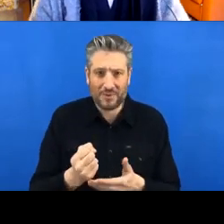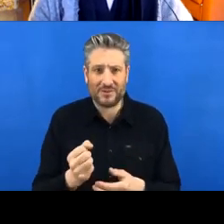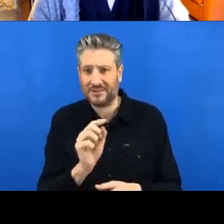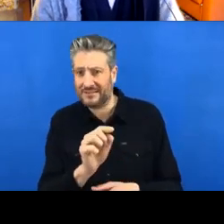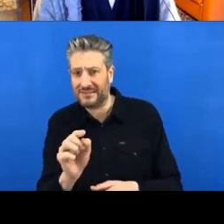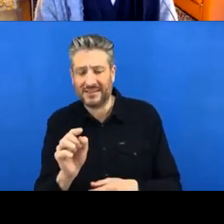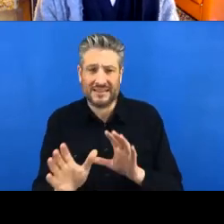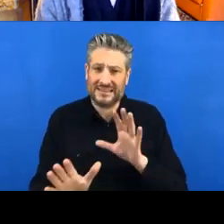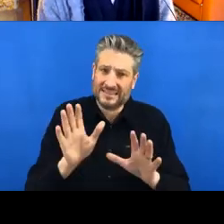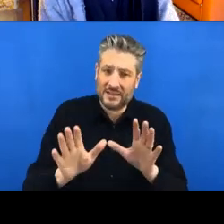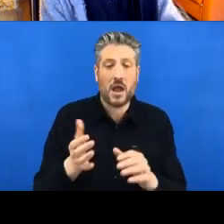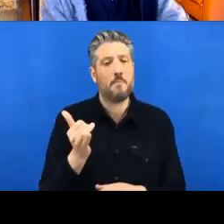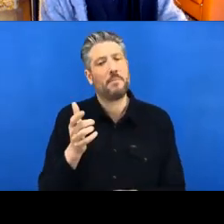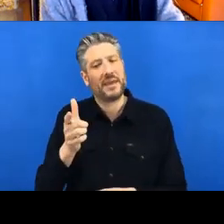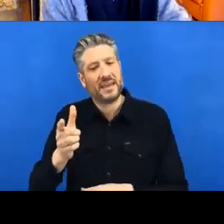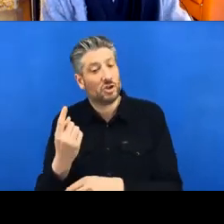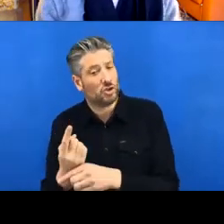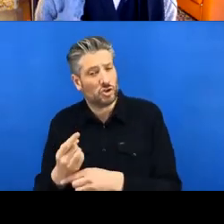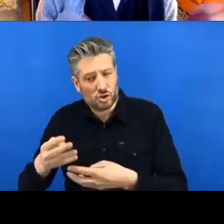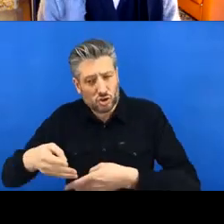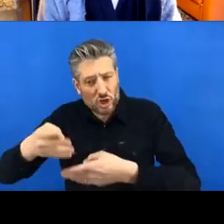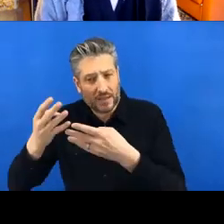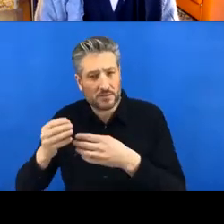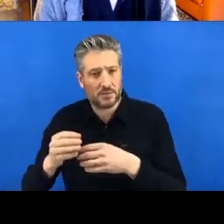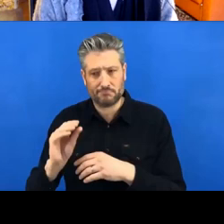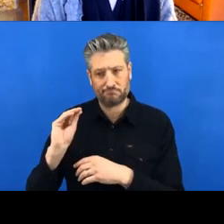Or possibly at the end and also- we're also being recorded, so hopefully you can